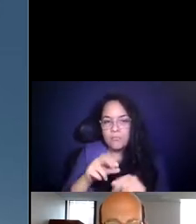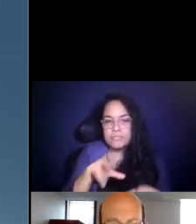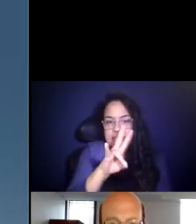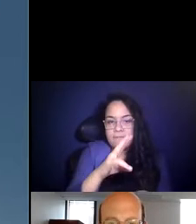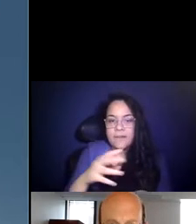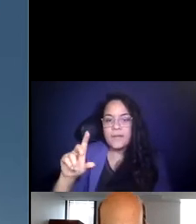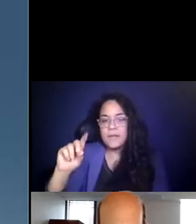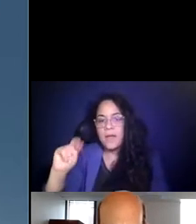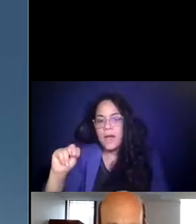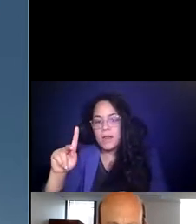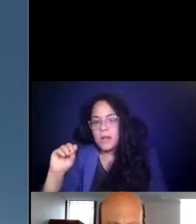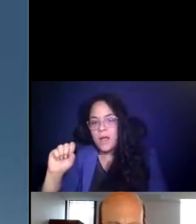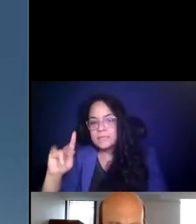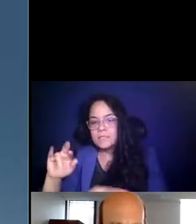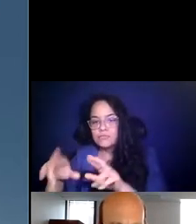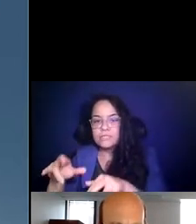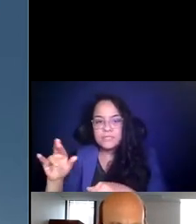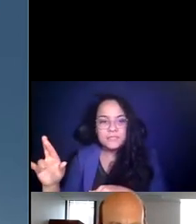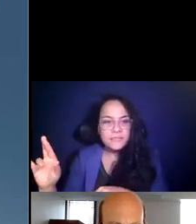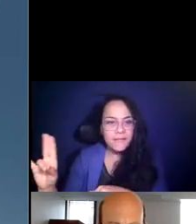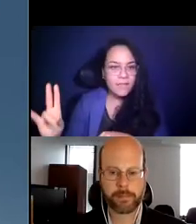15:25:42 Good afternoon, everybody.